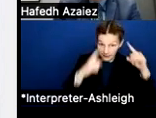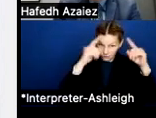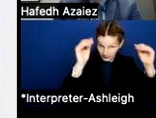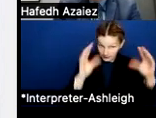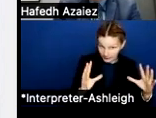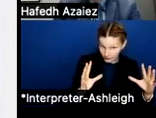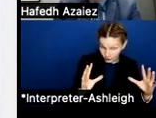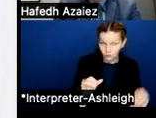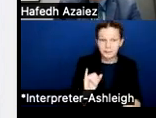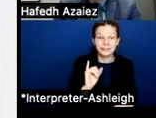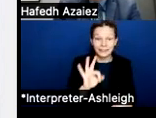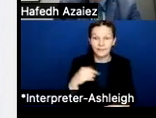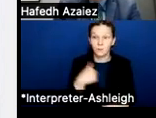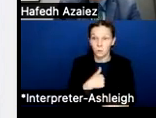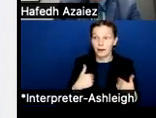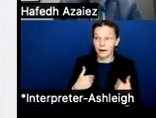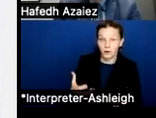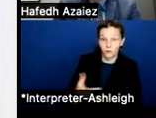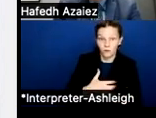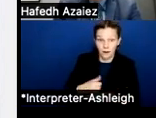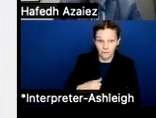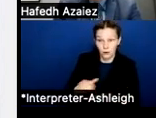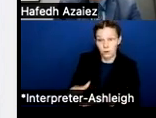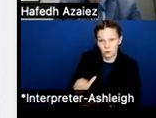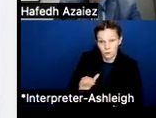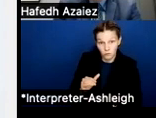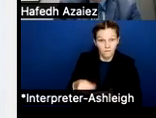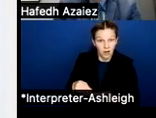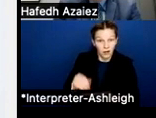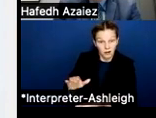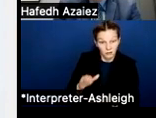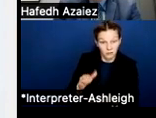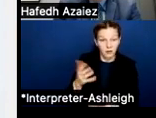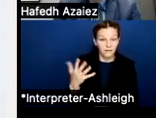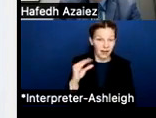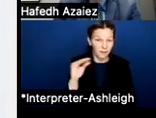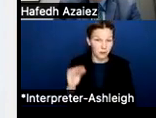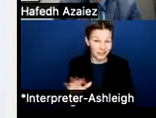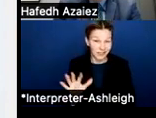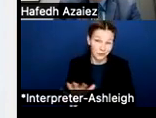if we had the revenue to do it and the funding to do it, just a 5% model would be almost $20 million.